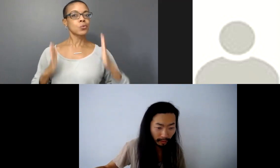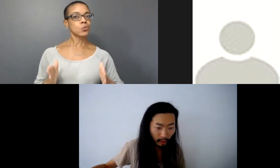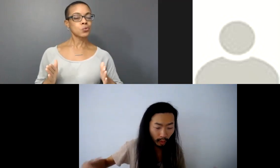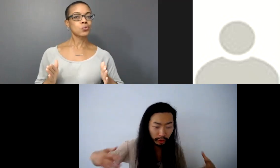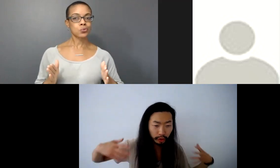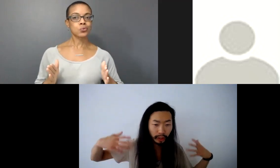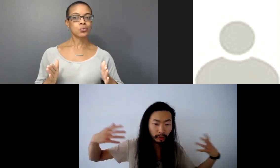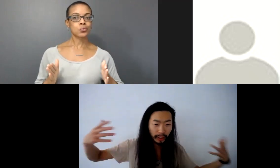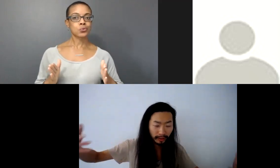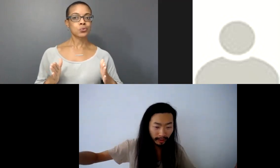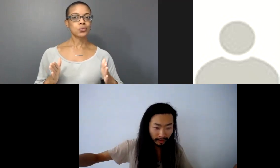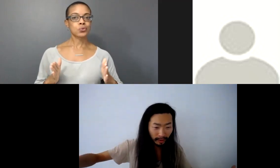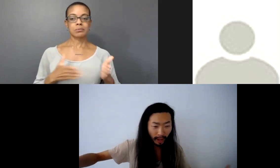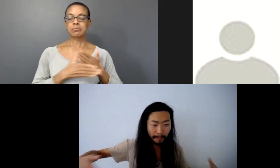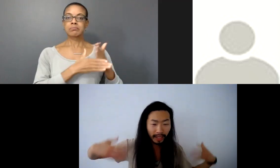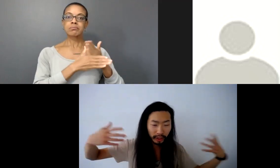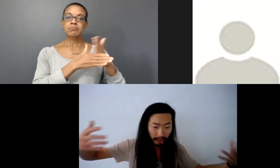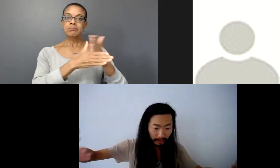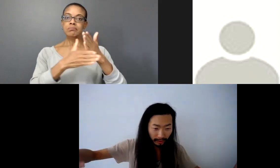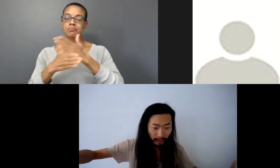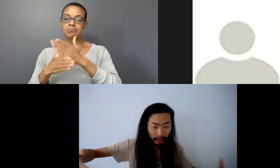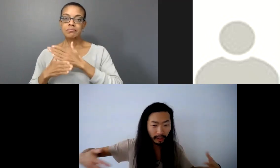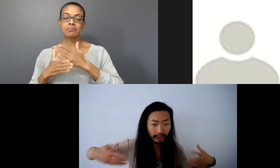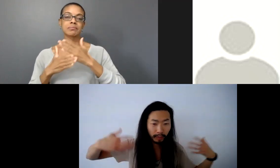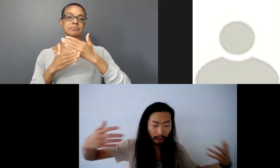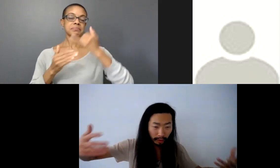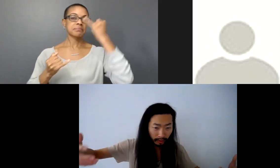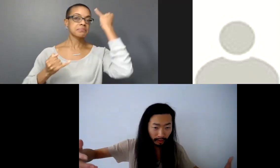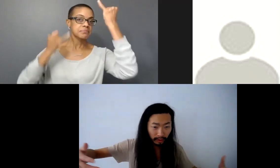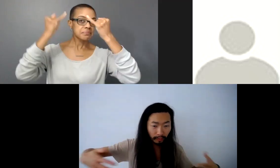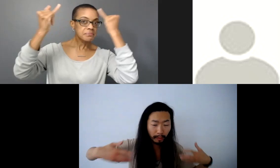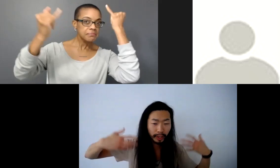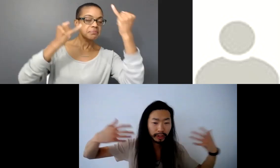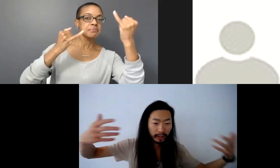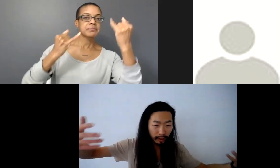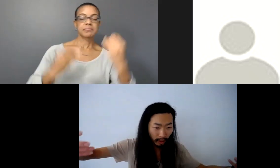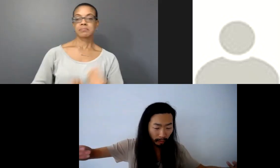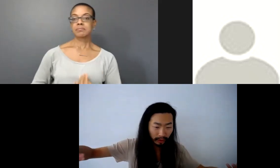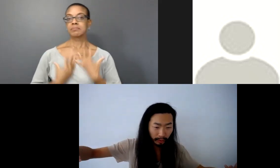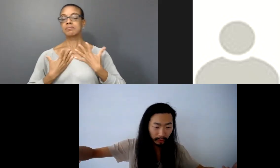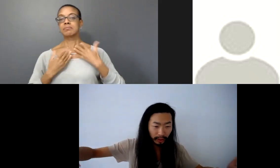while sharing and matching, inspiring the vibration of possibility,